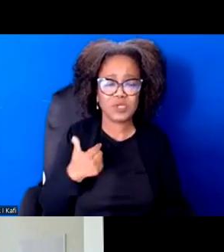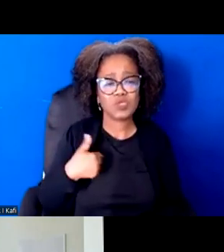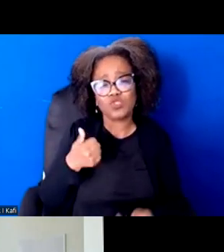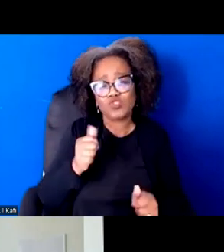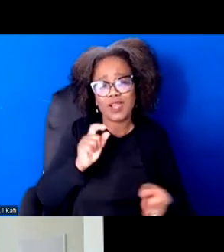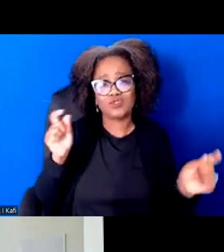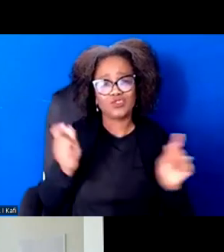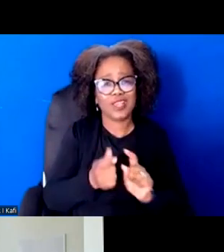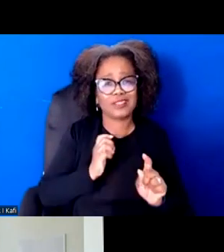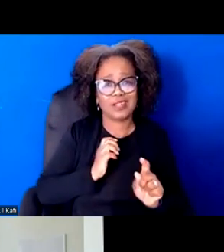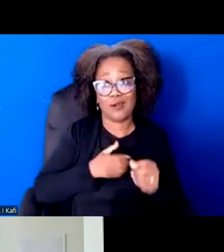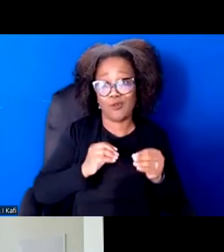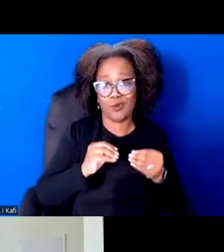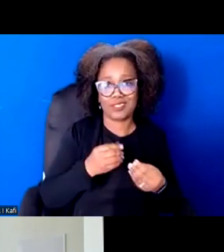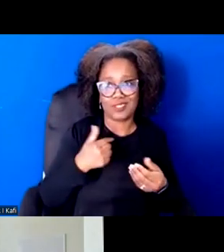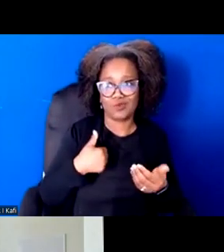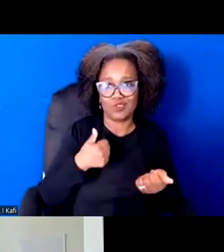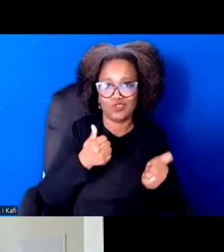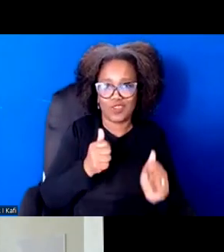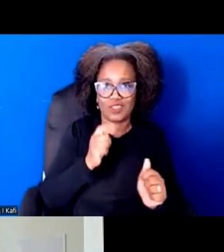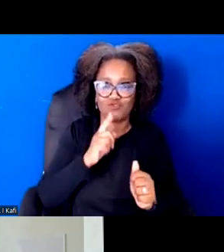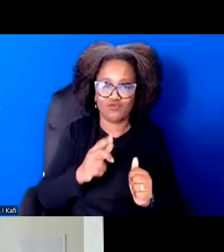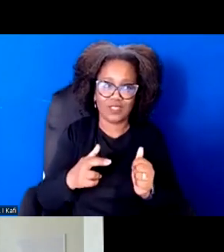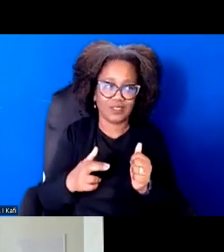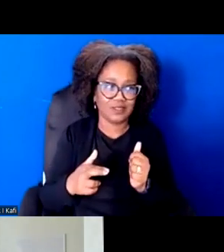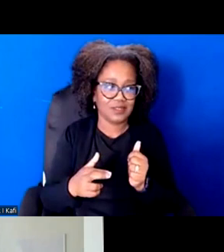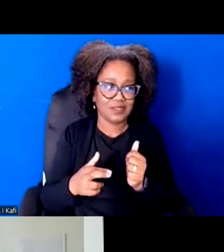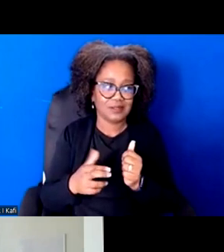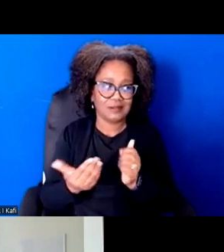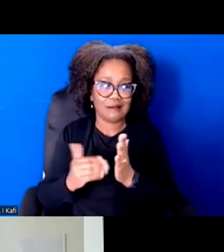do this is that we constantly reinforce what's not going well. Right.